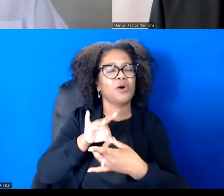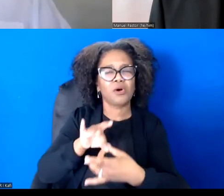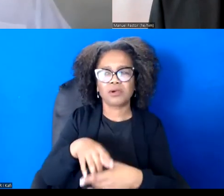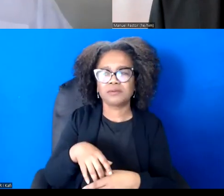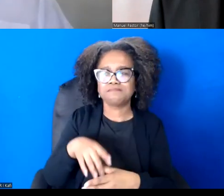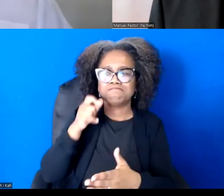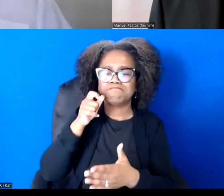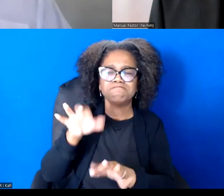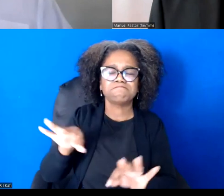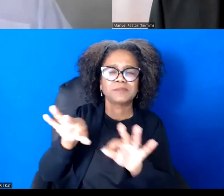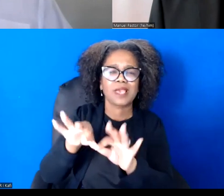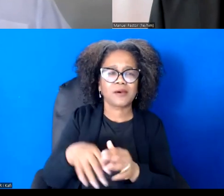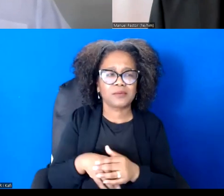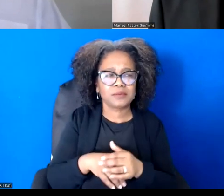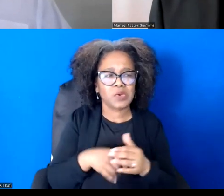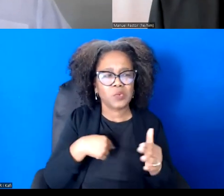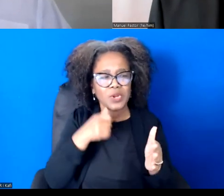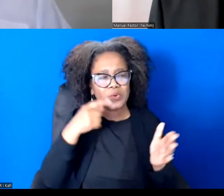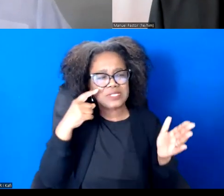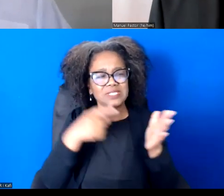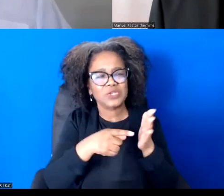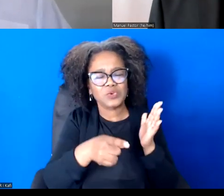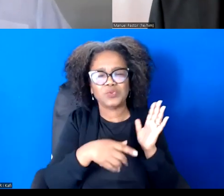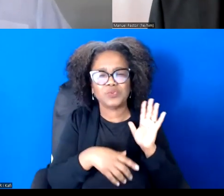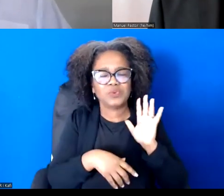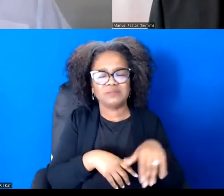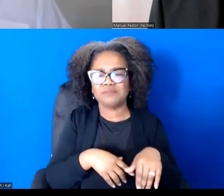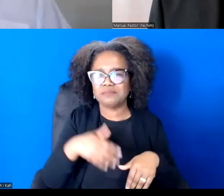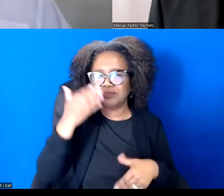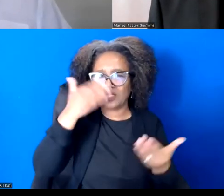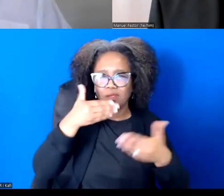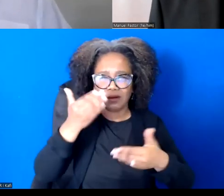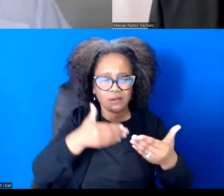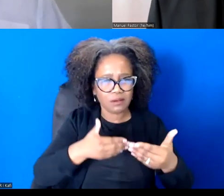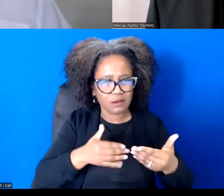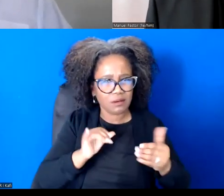And as we started looking around and of course, these ideas of not being seen, but there's